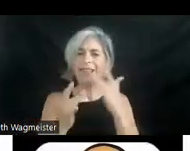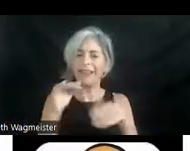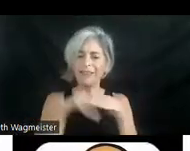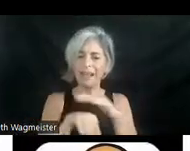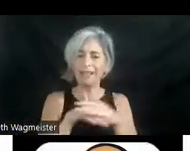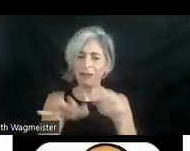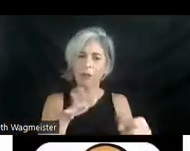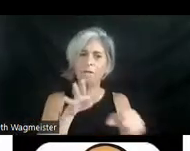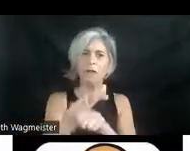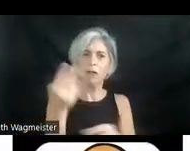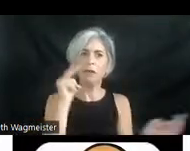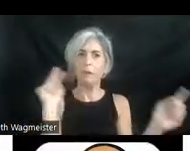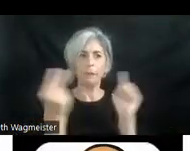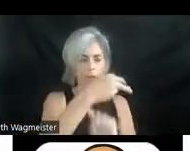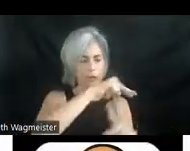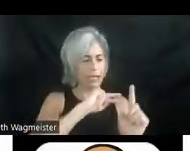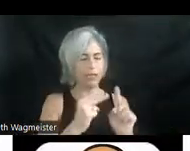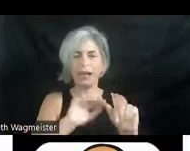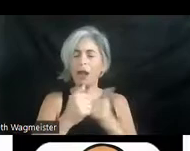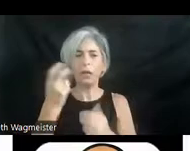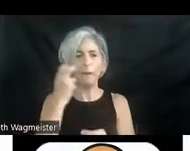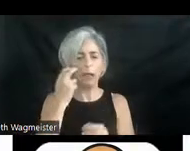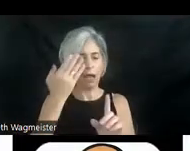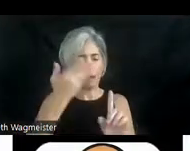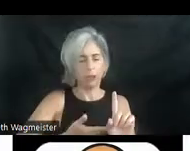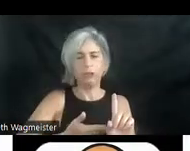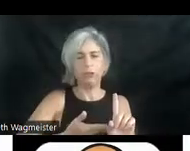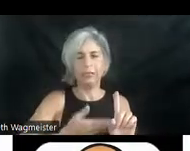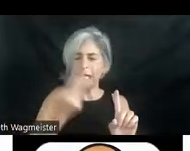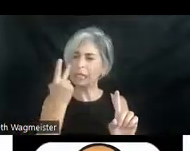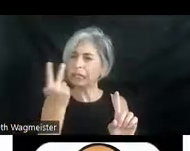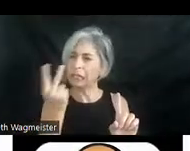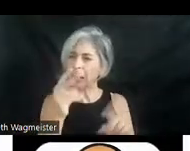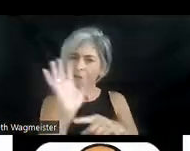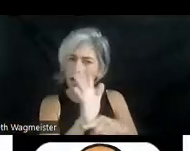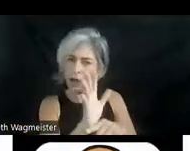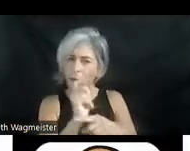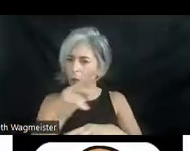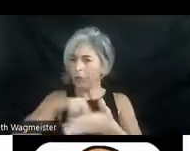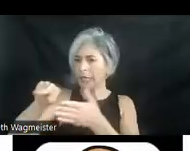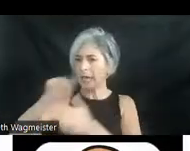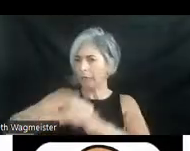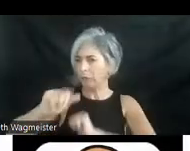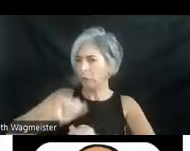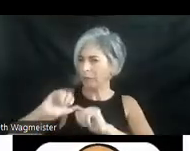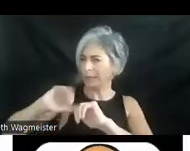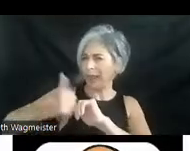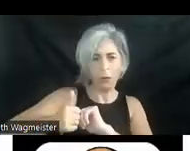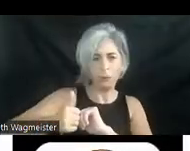perception. How can a blind person see a film or a dance performance? Well, that's where